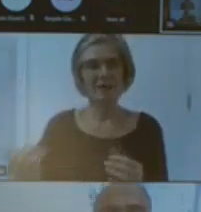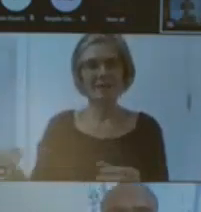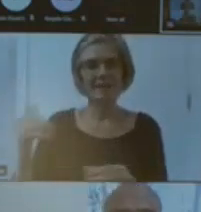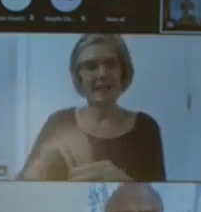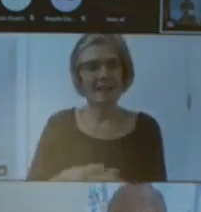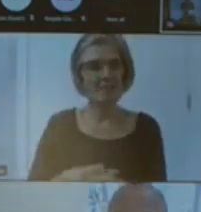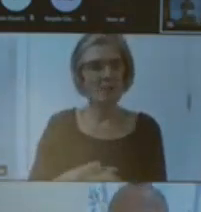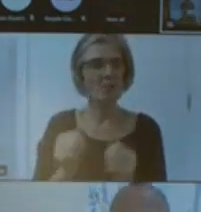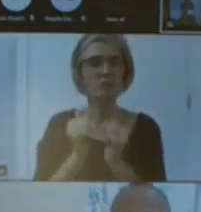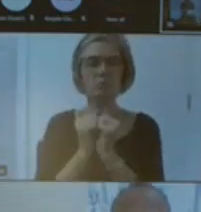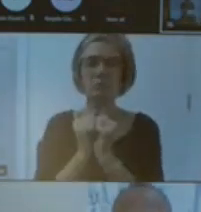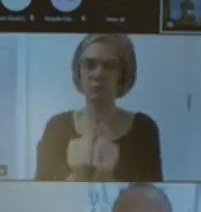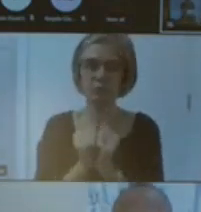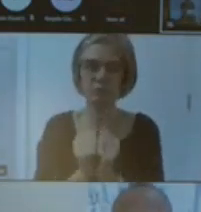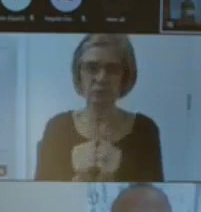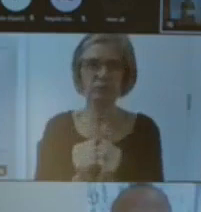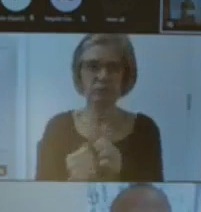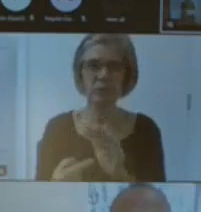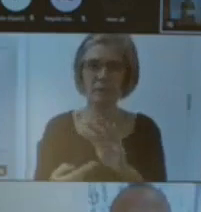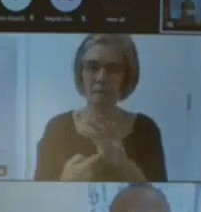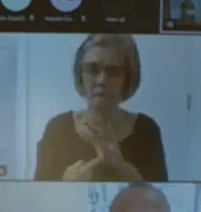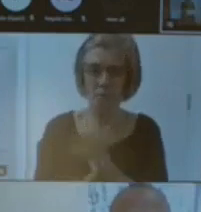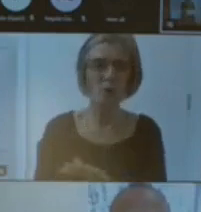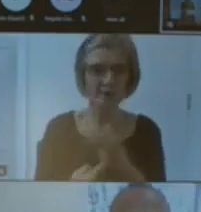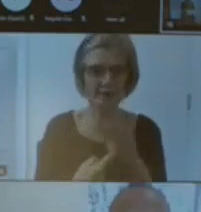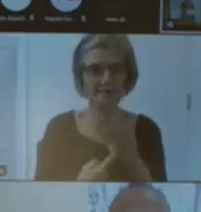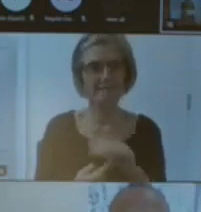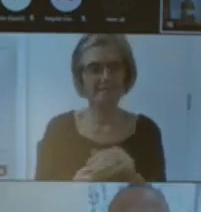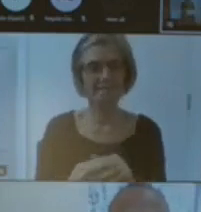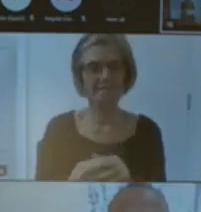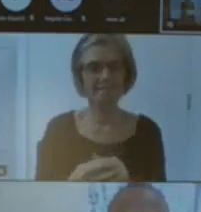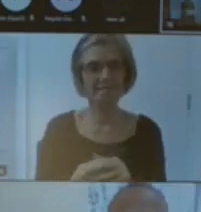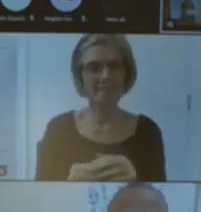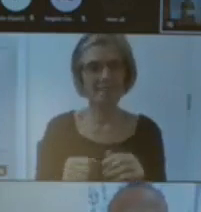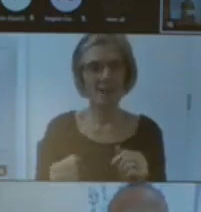our organization would be worse without their input and without their knowledge but we don't